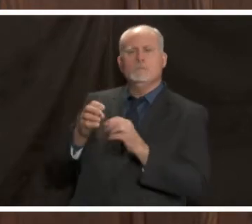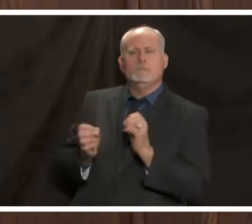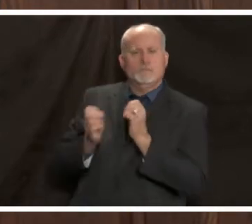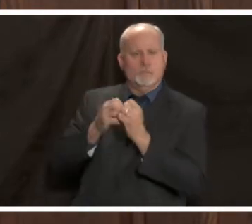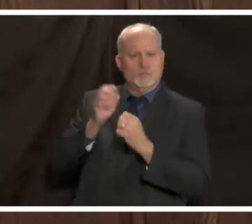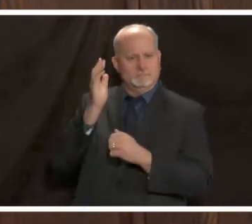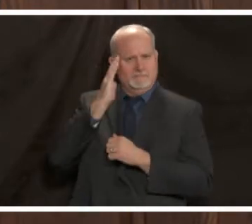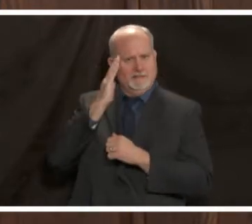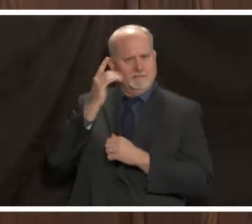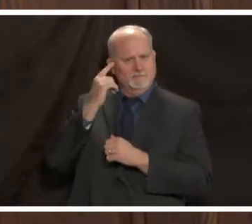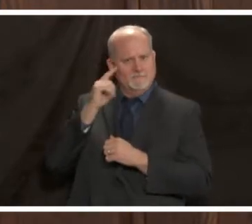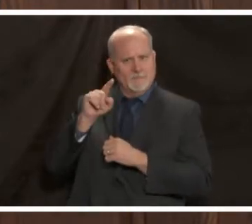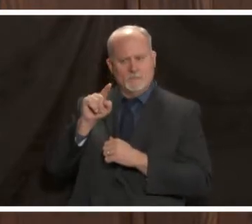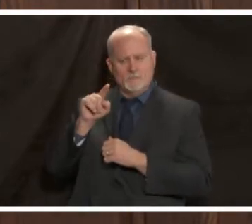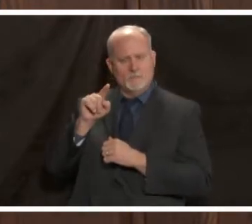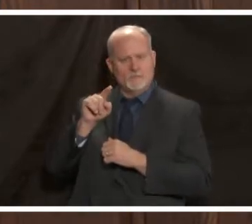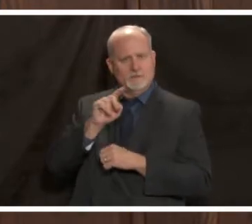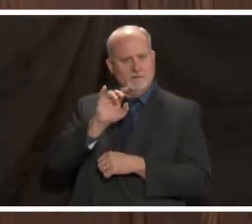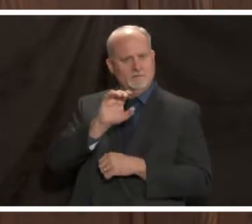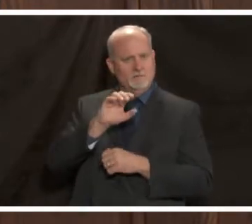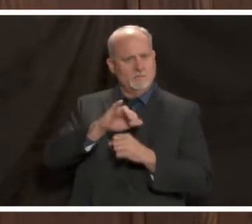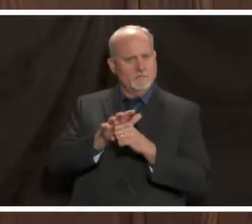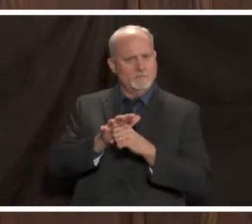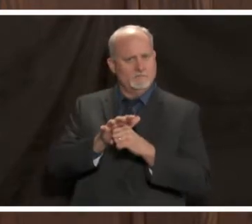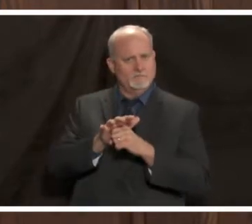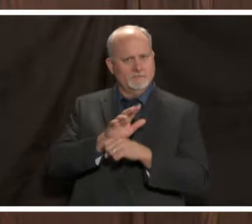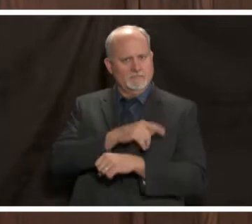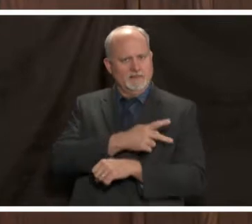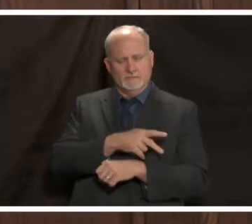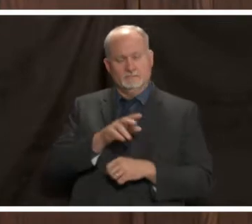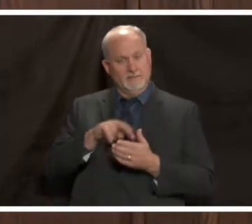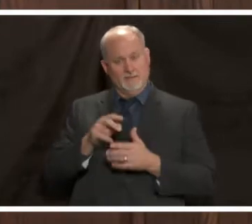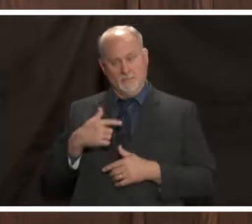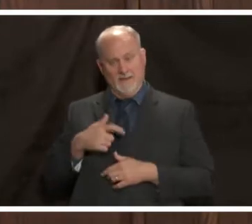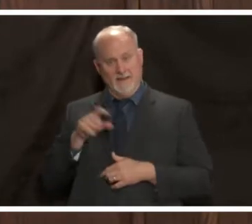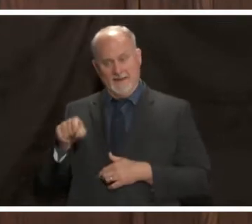now this primarily involves us having not only a bed available but we have to have the appropriate